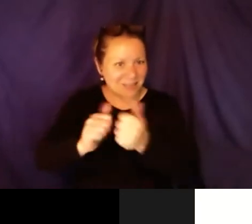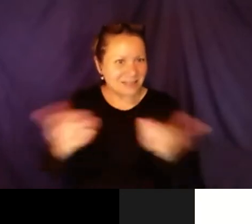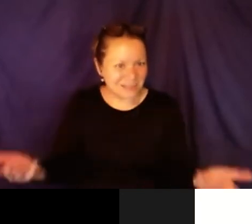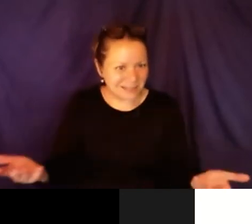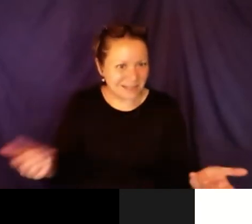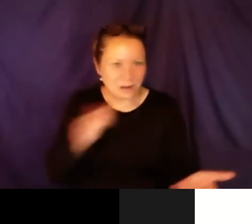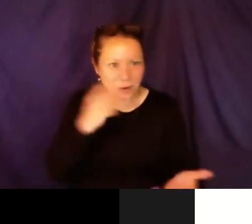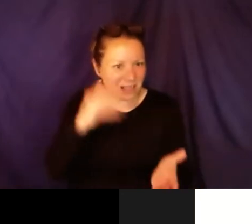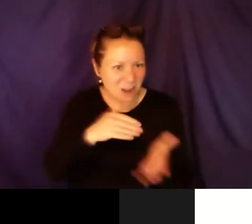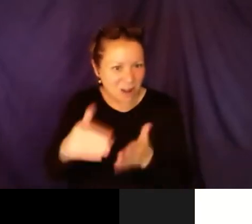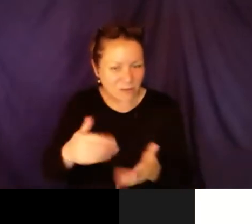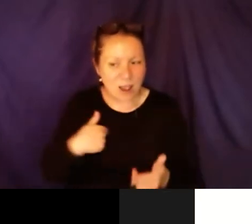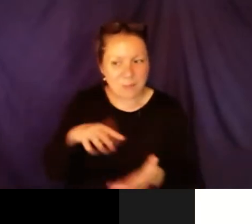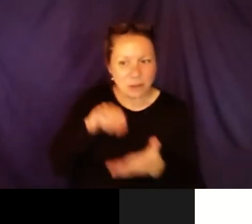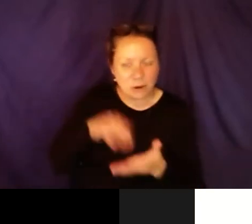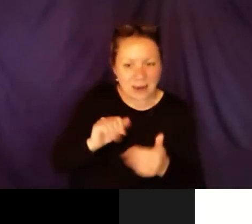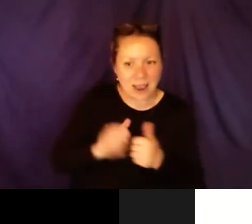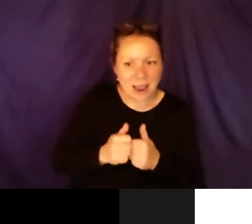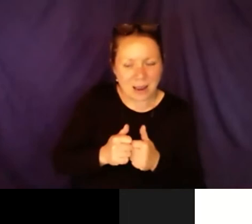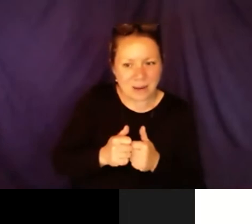personalized PE but I don't see people like